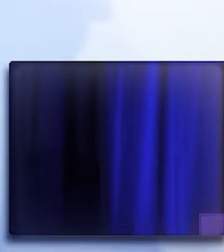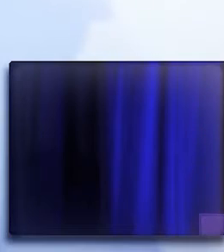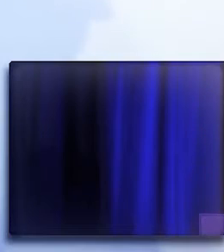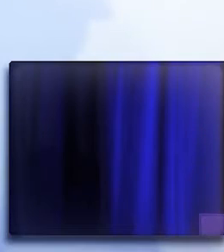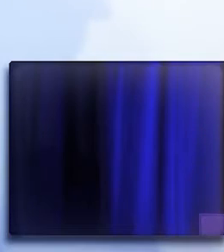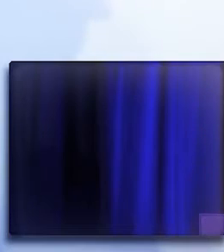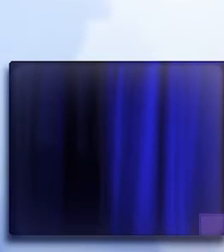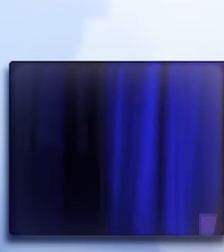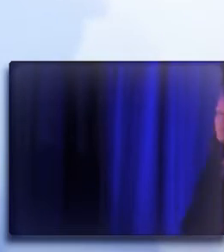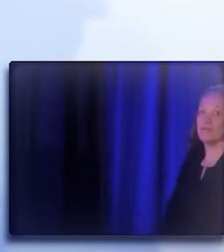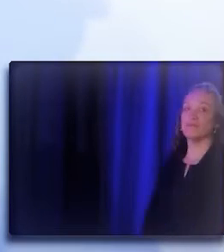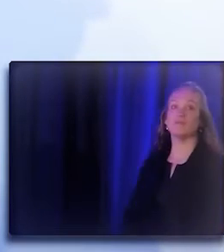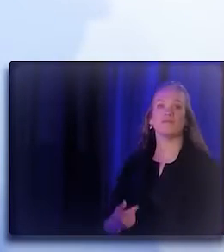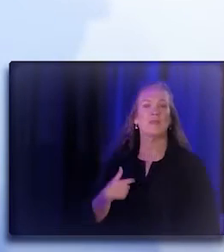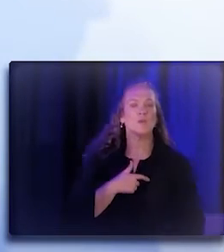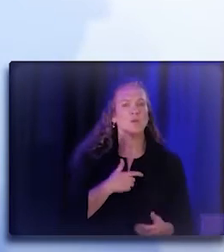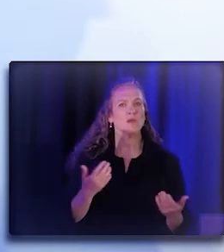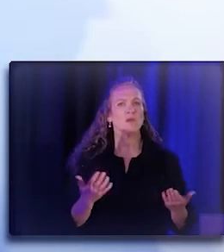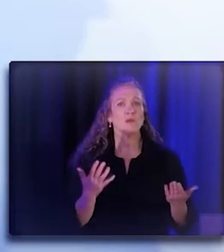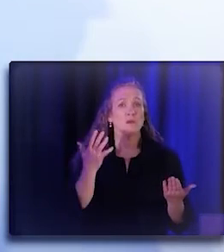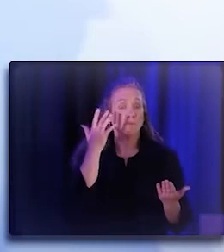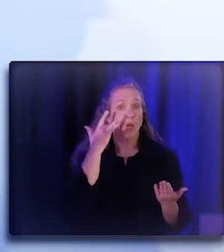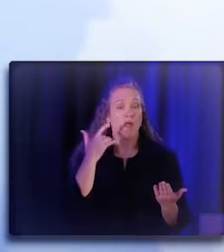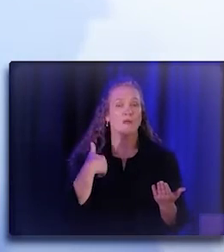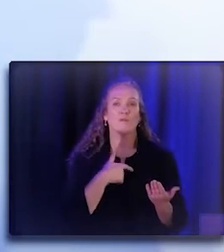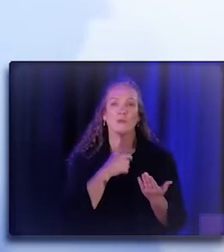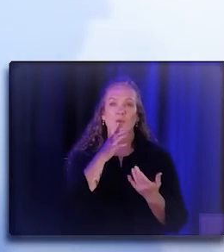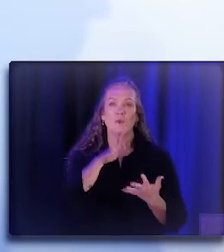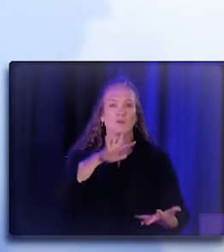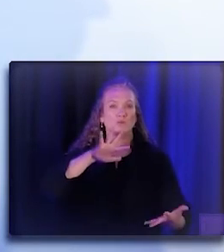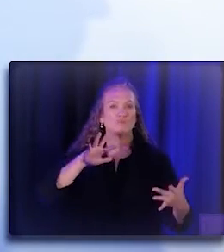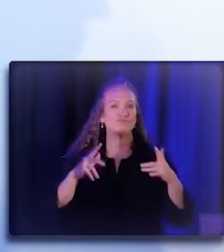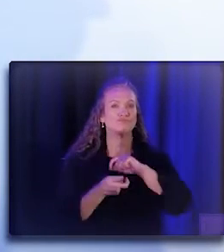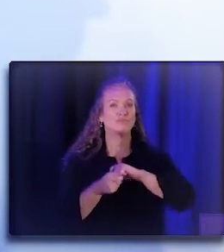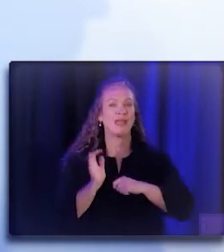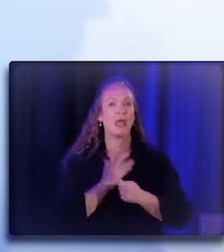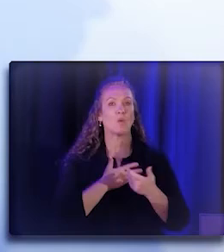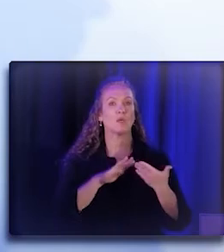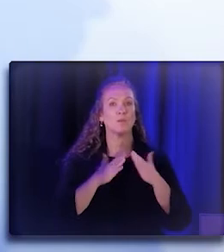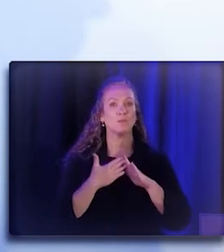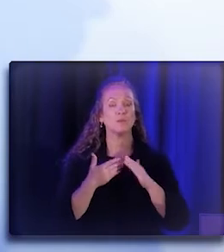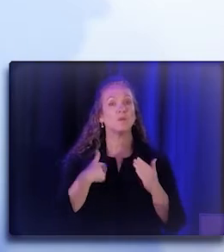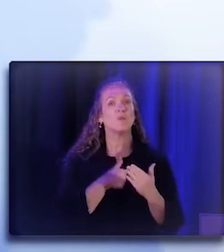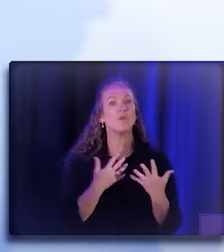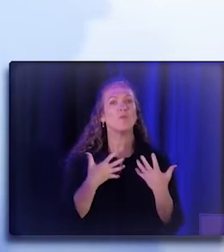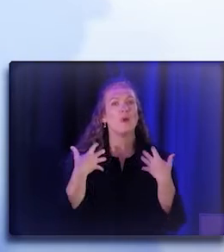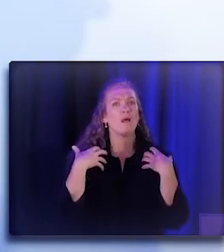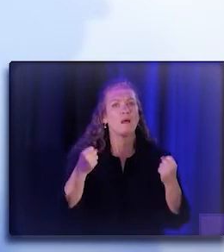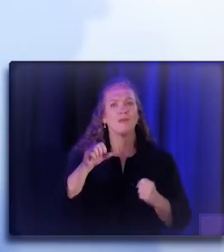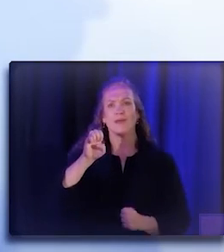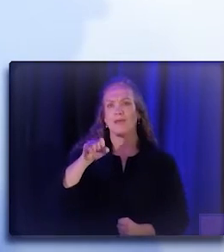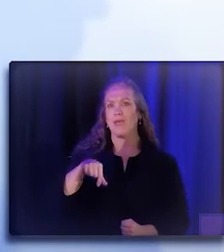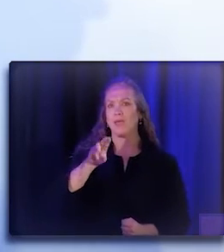because we want to live in a health equity communities that can transform the work,